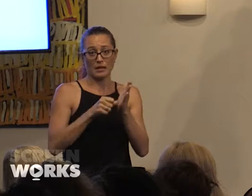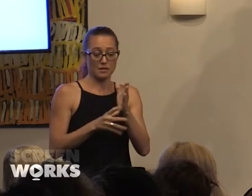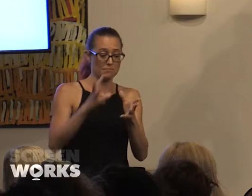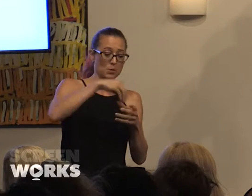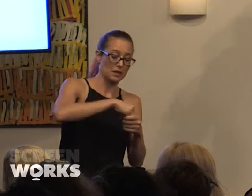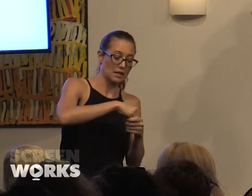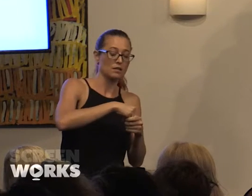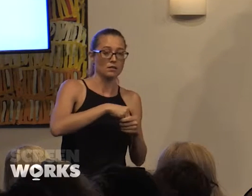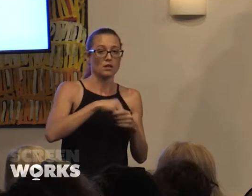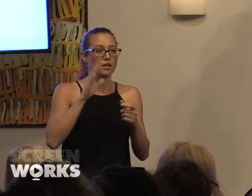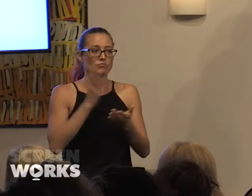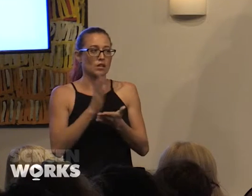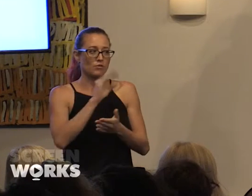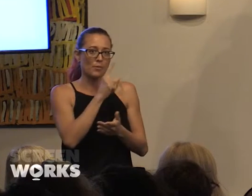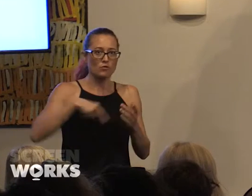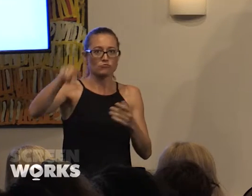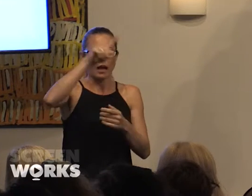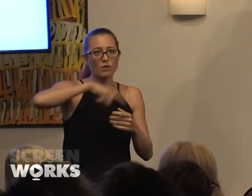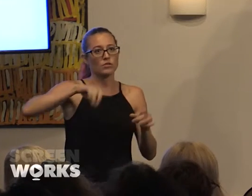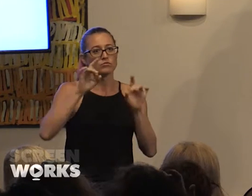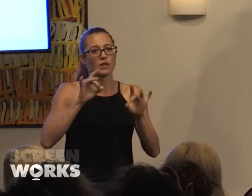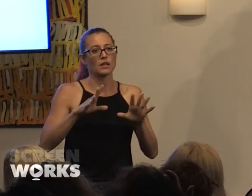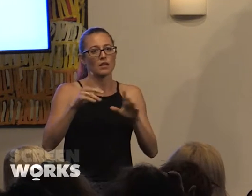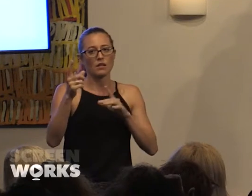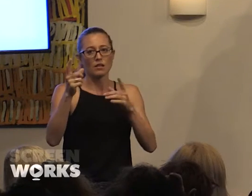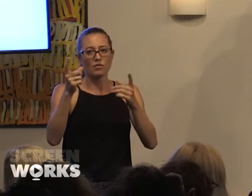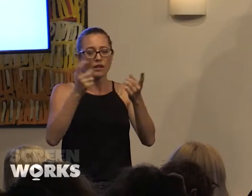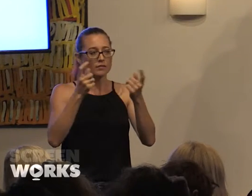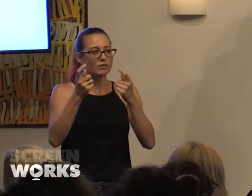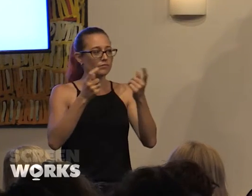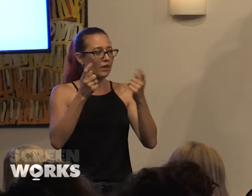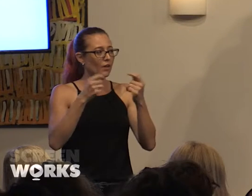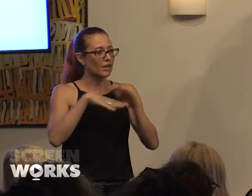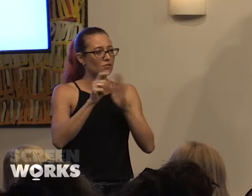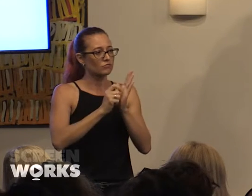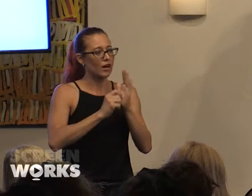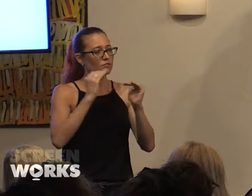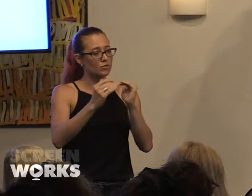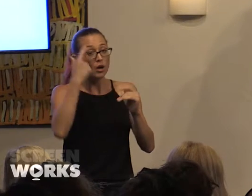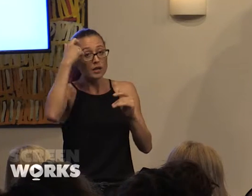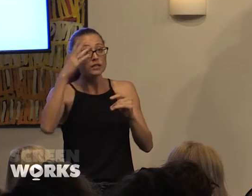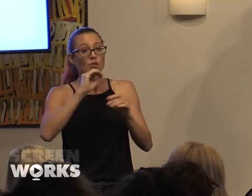really from around Australia - are going to be invited into writers rooms and ideas from genesis are going to be